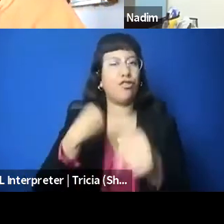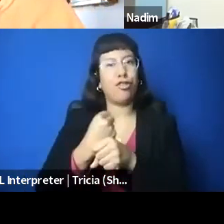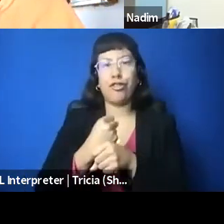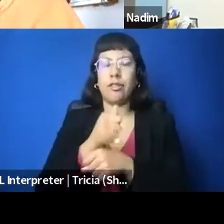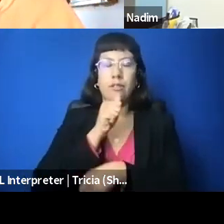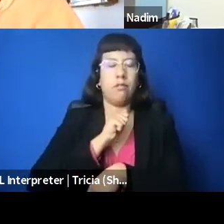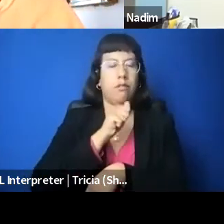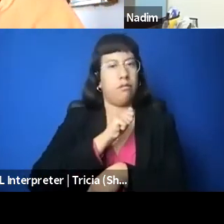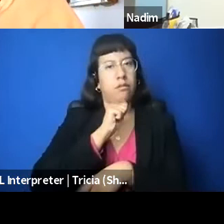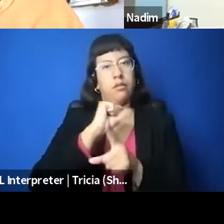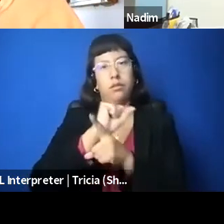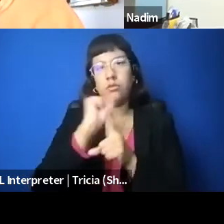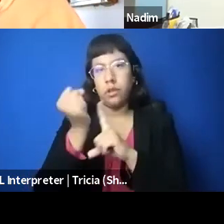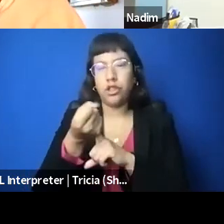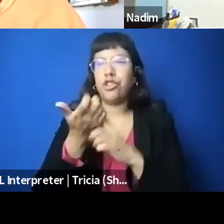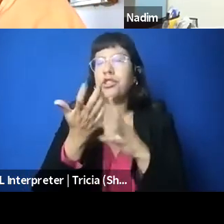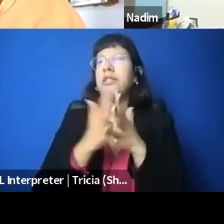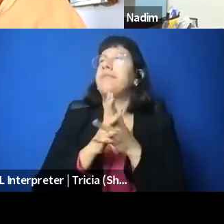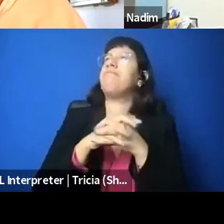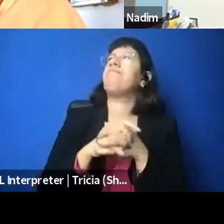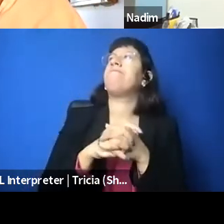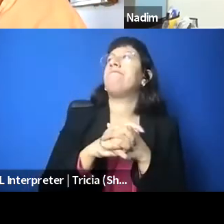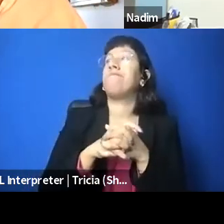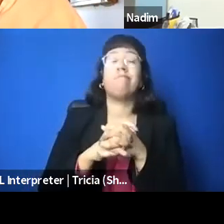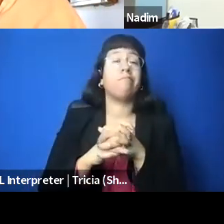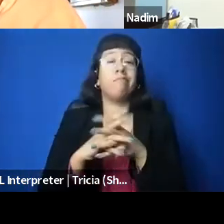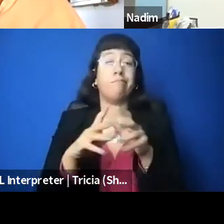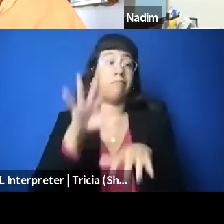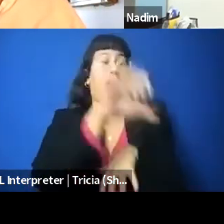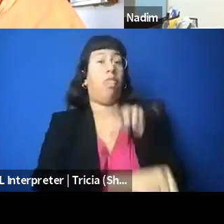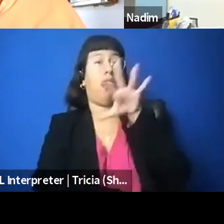you know, colonialism and apartheid and ethnic cleansing,